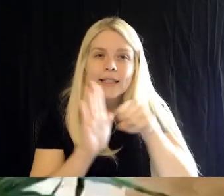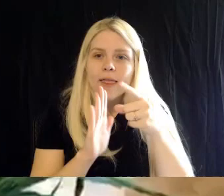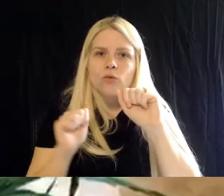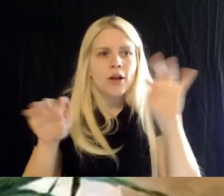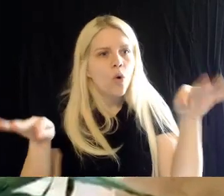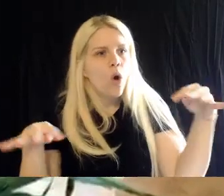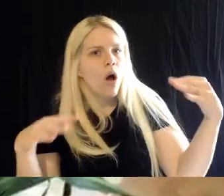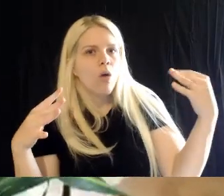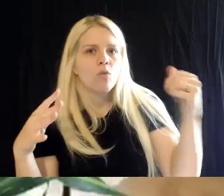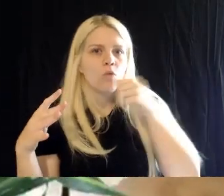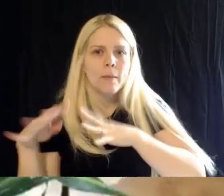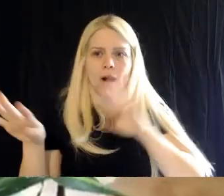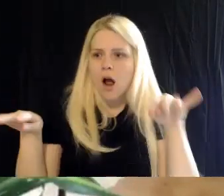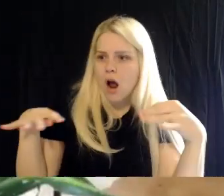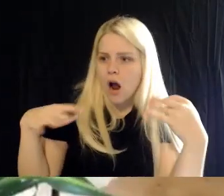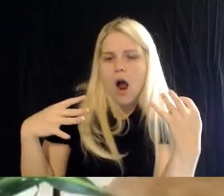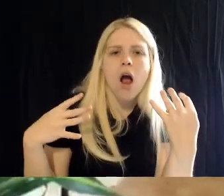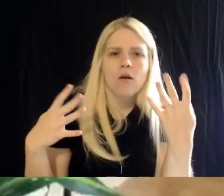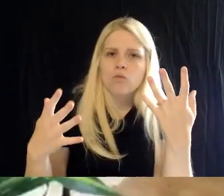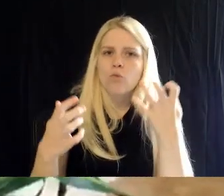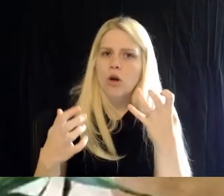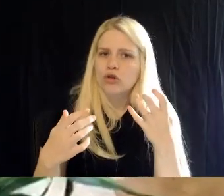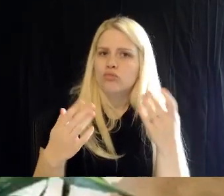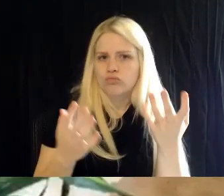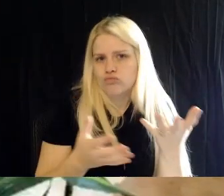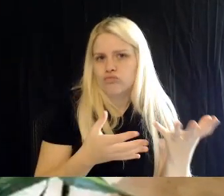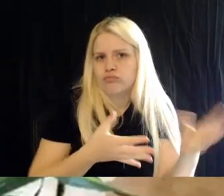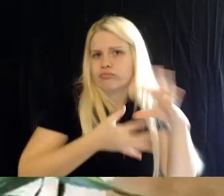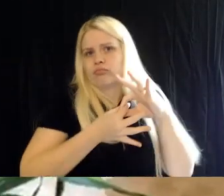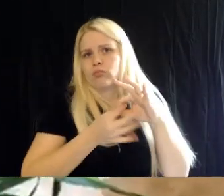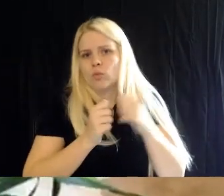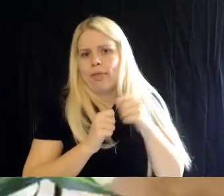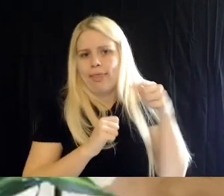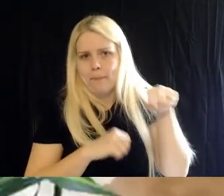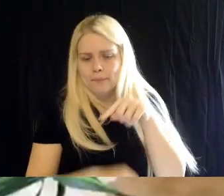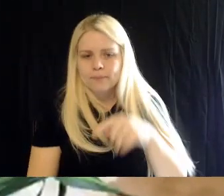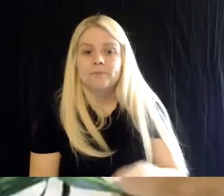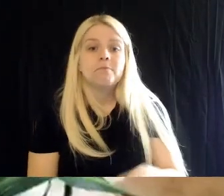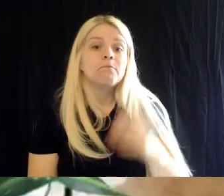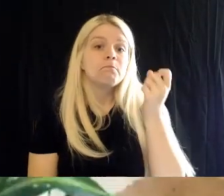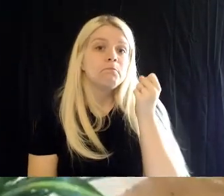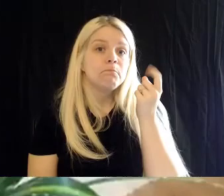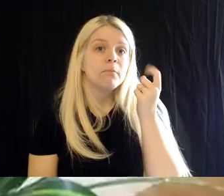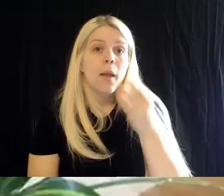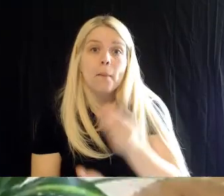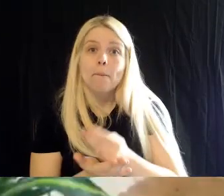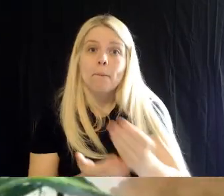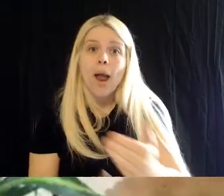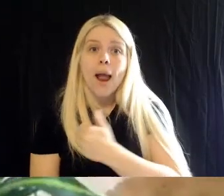Yes, buying a zoo membership will not just help some, but help a lot. It's one